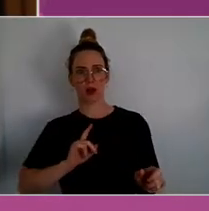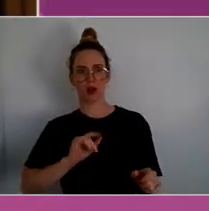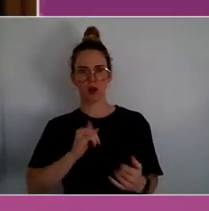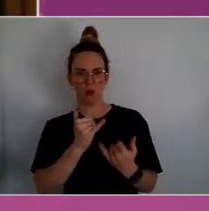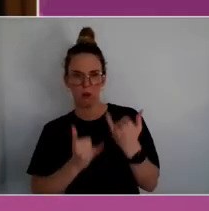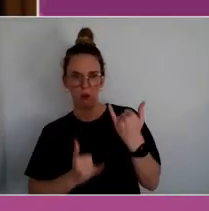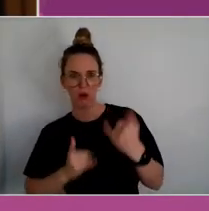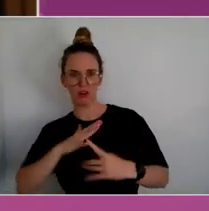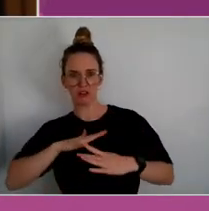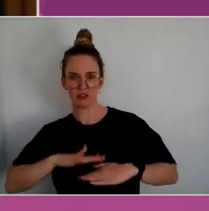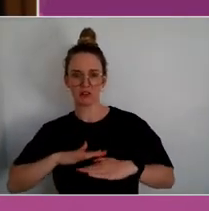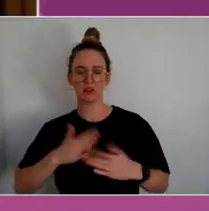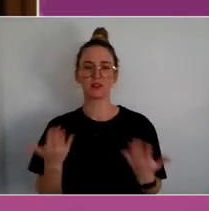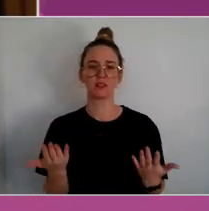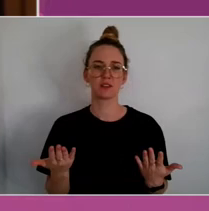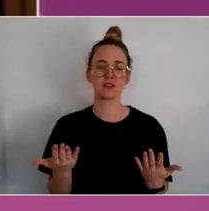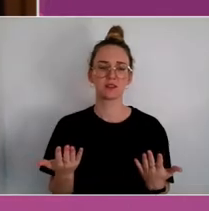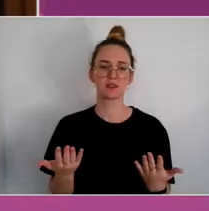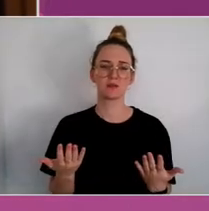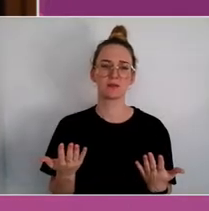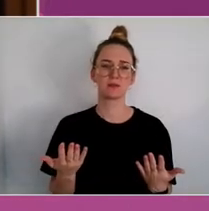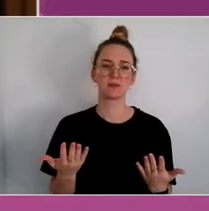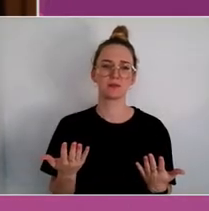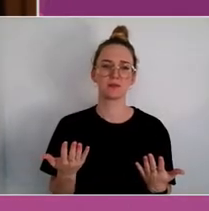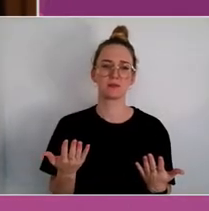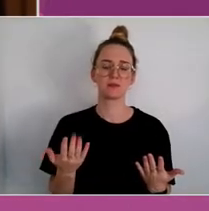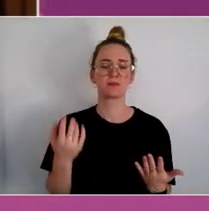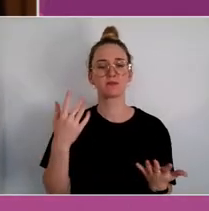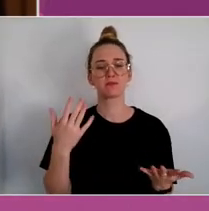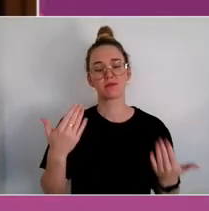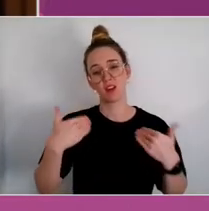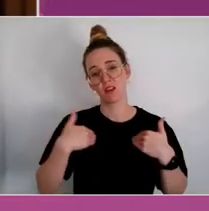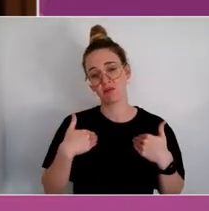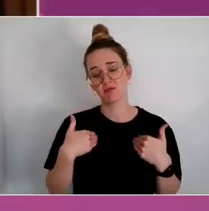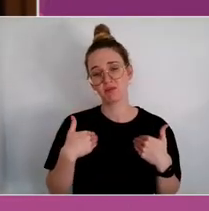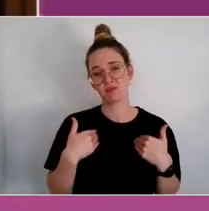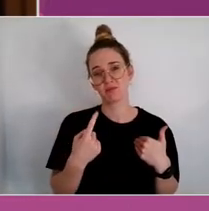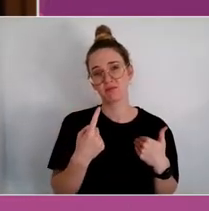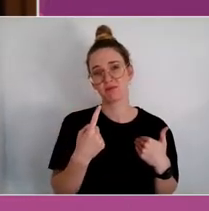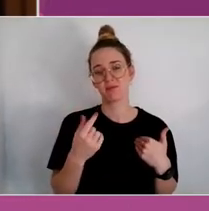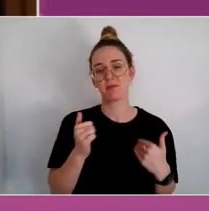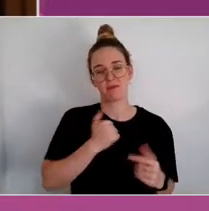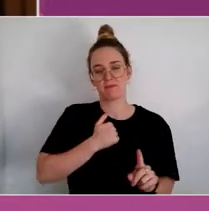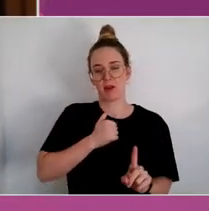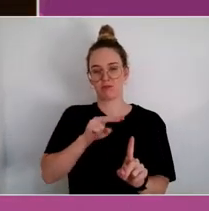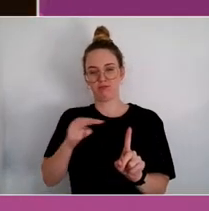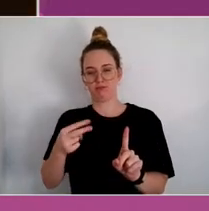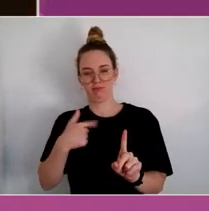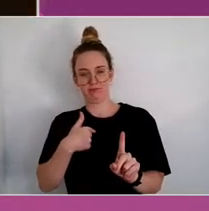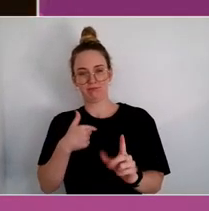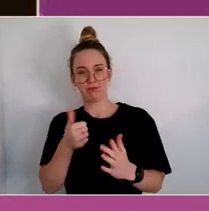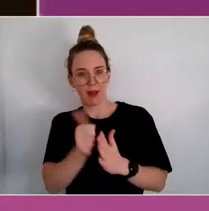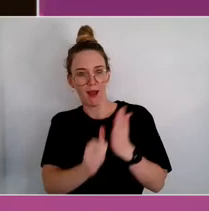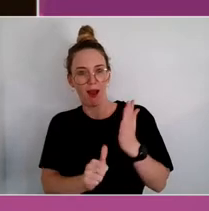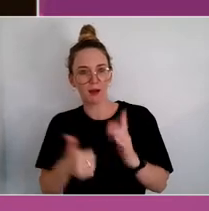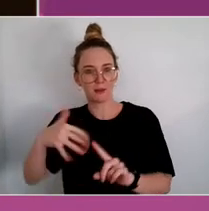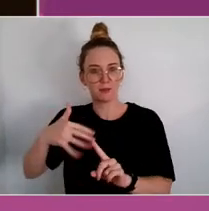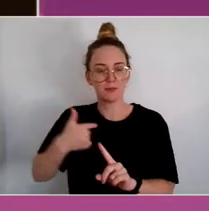And so, I think we - I say this coming from the arts, we need to think about what we need